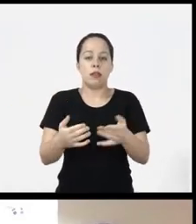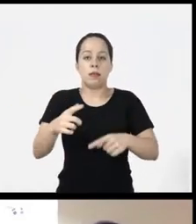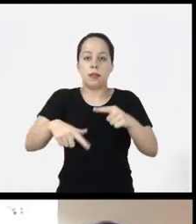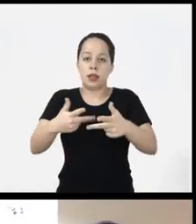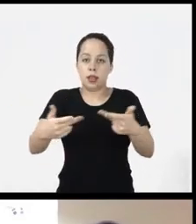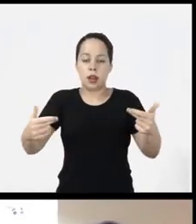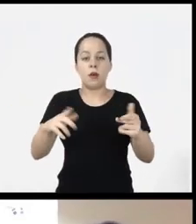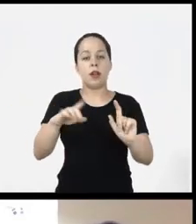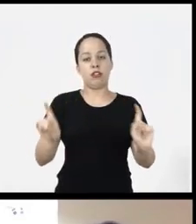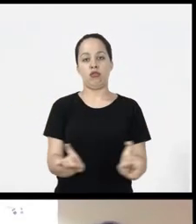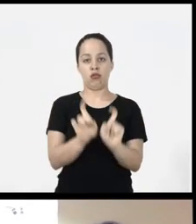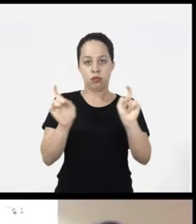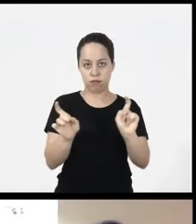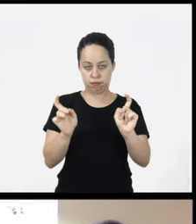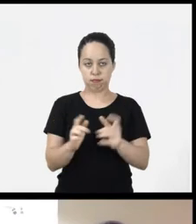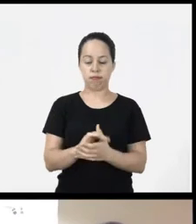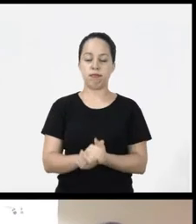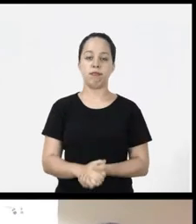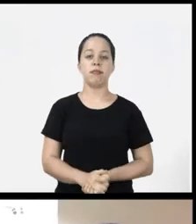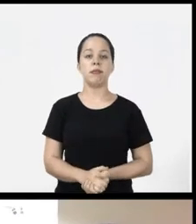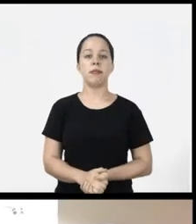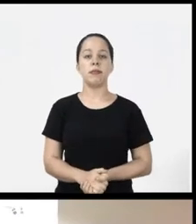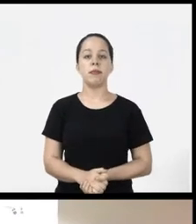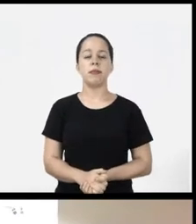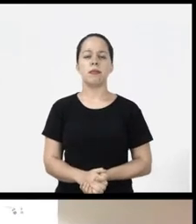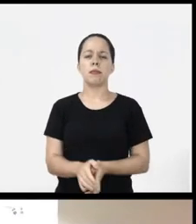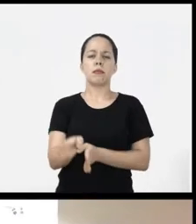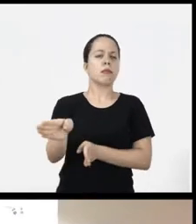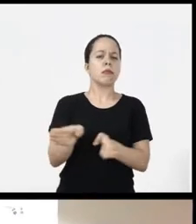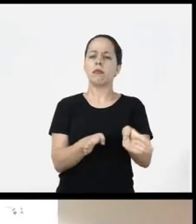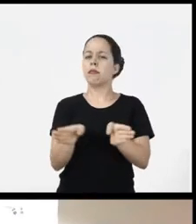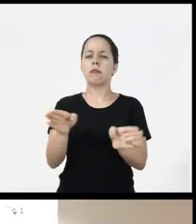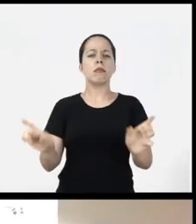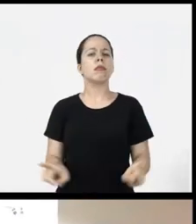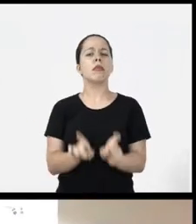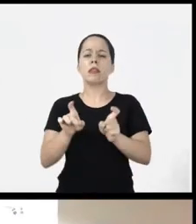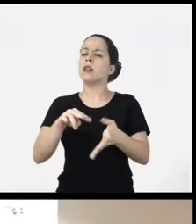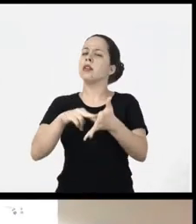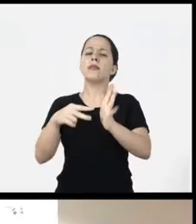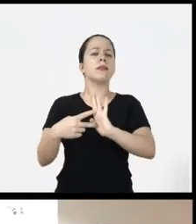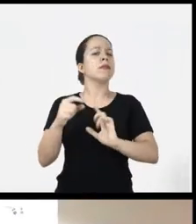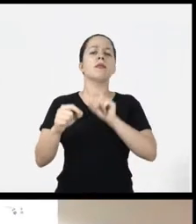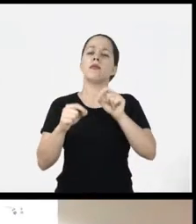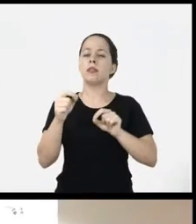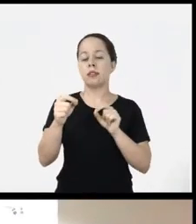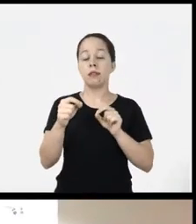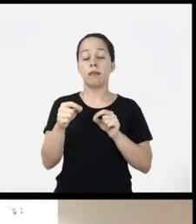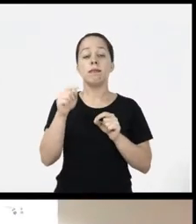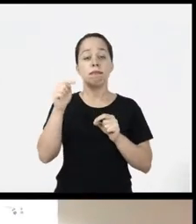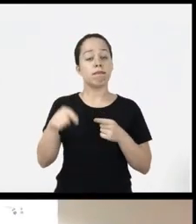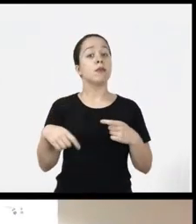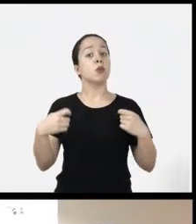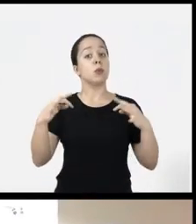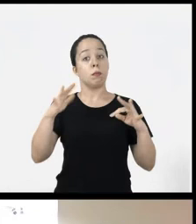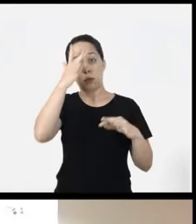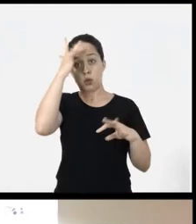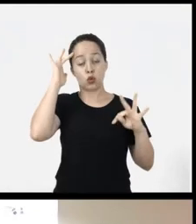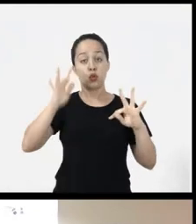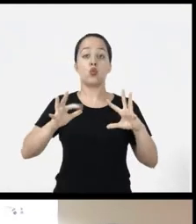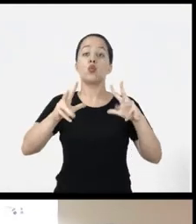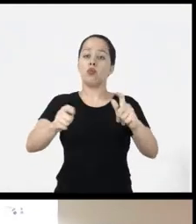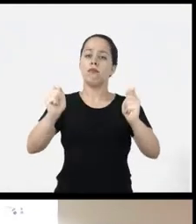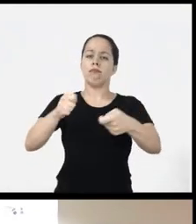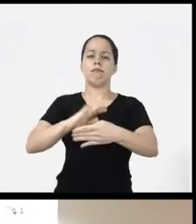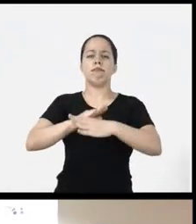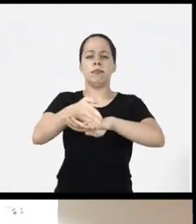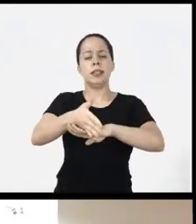digital artifact and what is virtual accessibility means that everyone can access